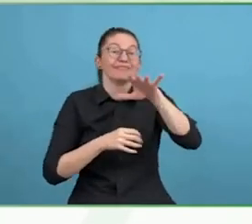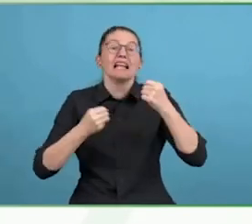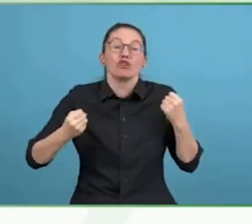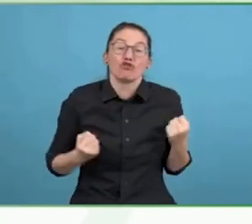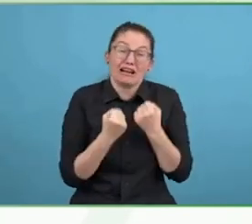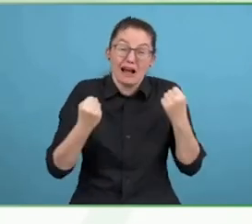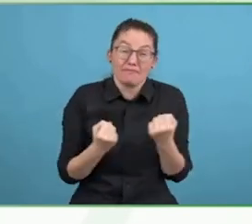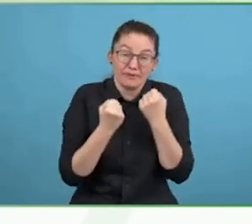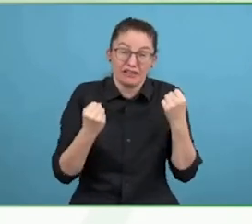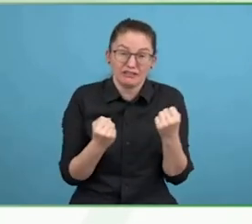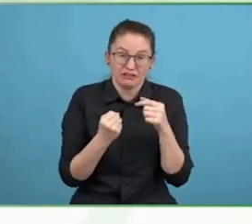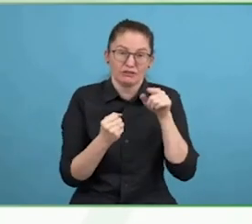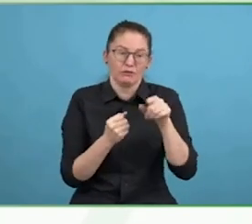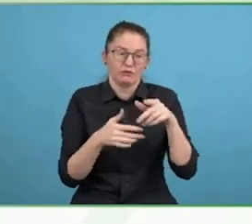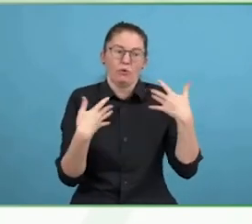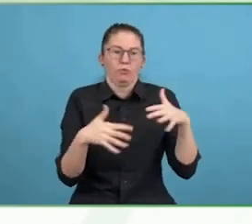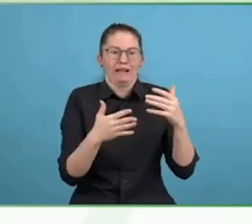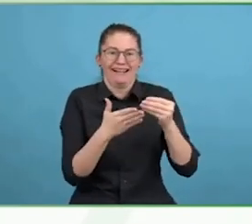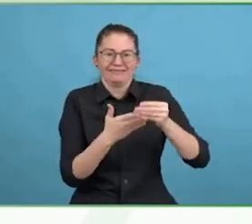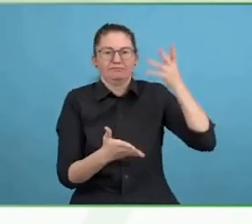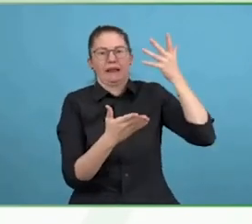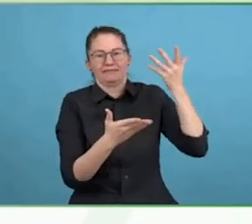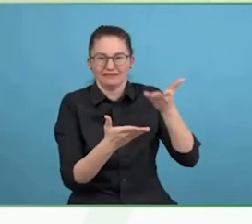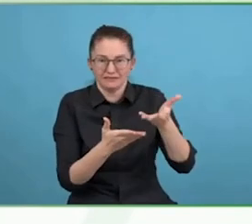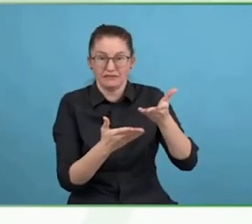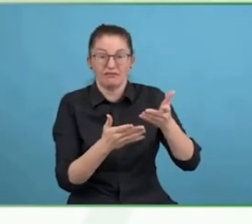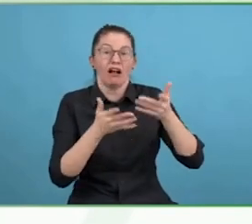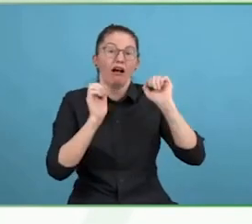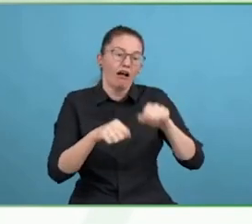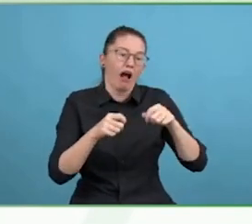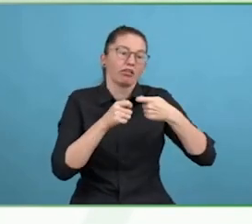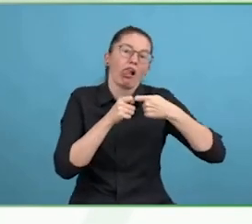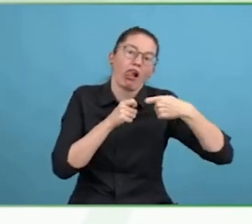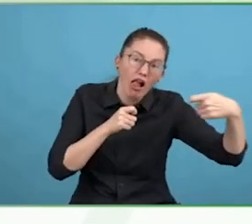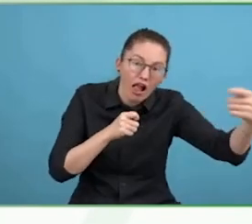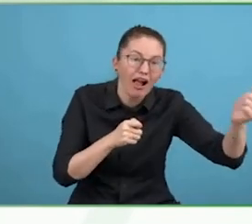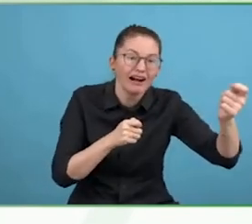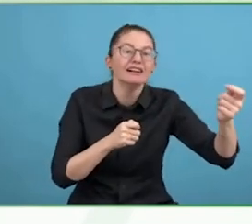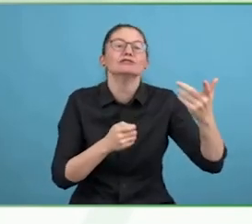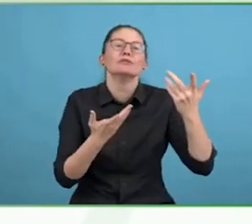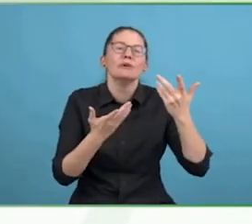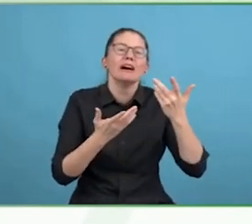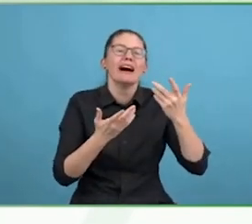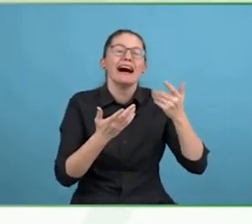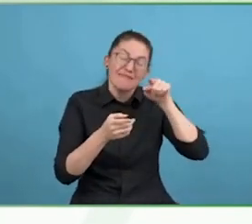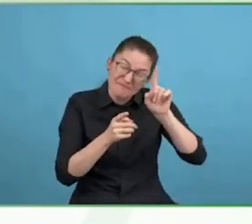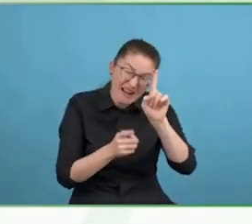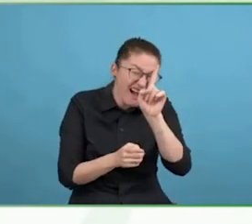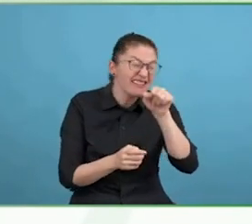46 days, I thought would be the last and my family was called in and I could only blink back at them. I spent another year learning to walk again. I was told I've never walk again.